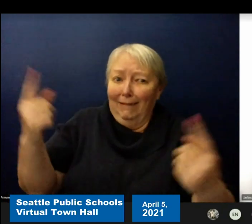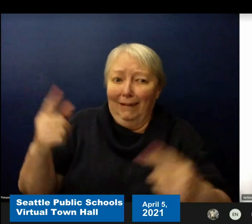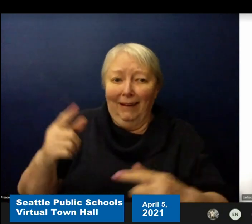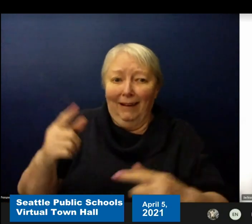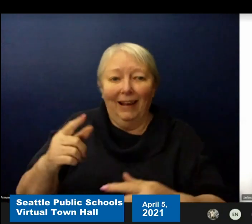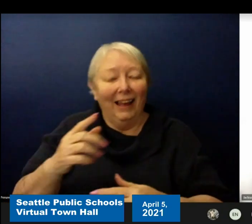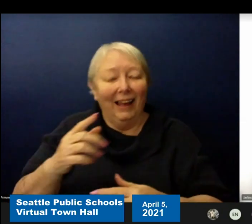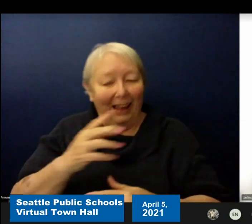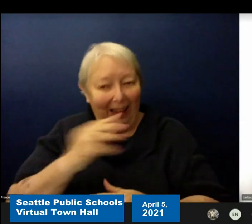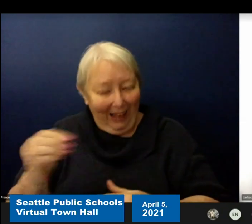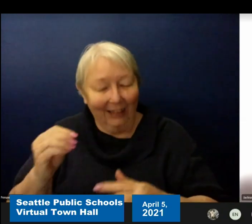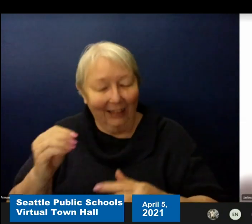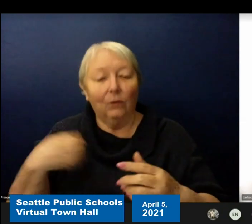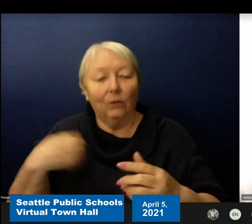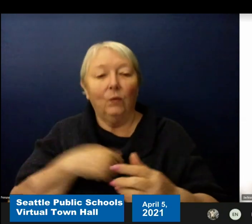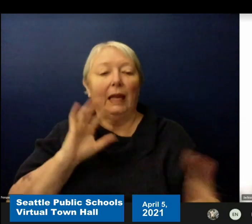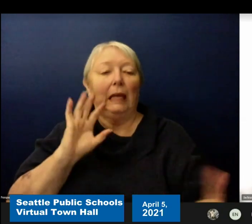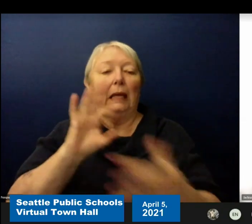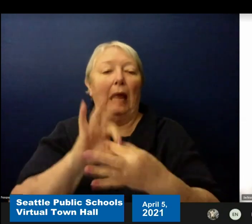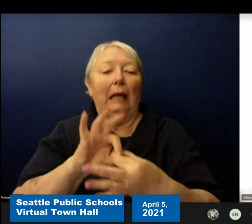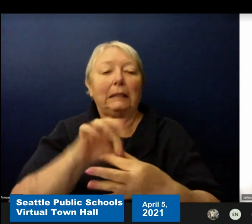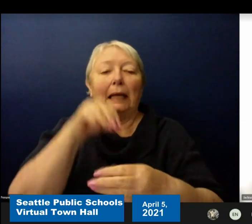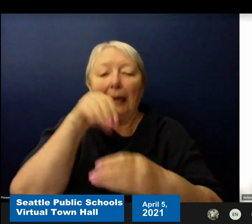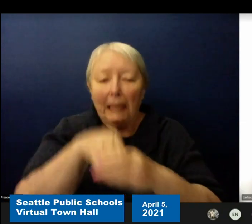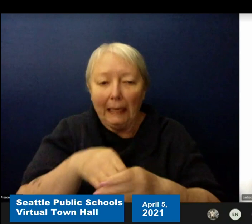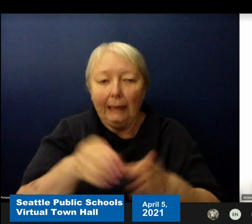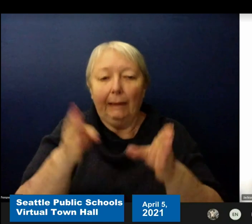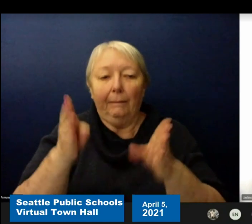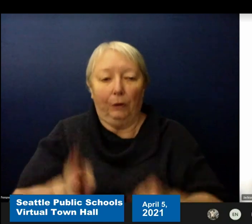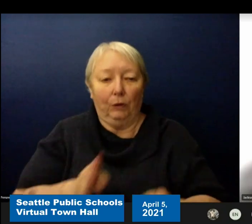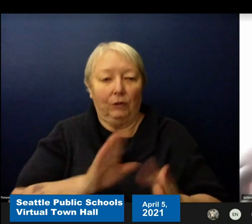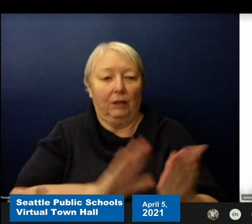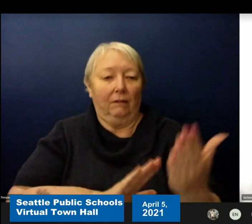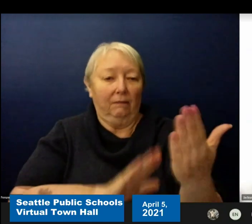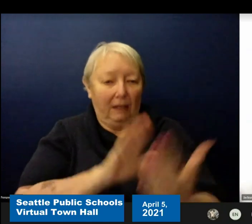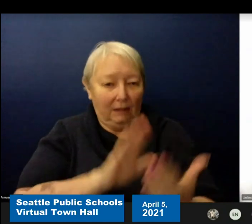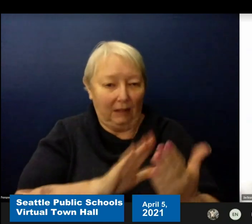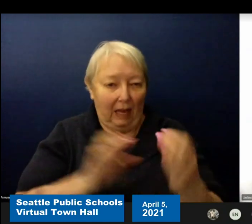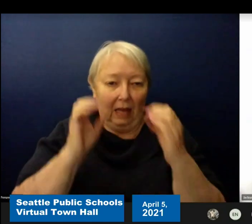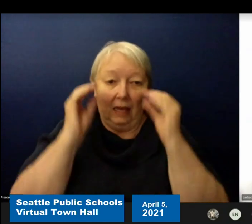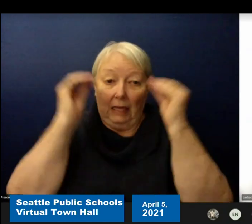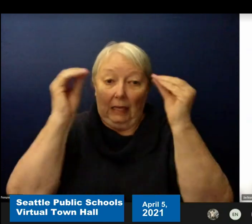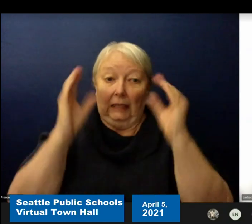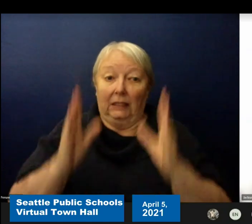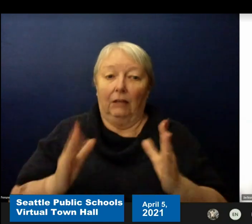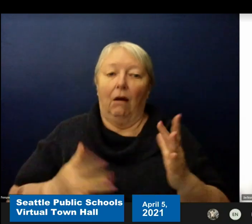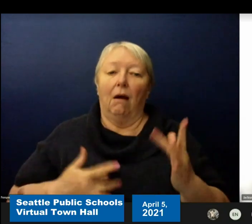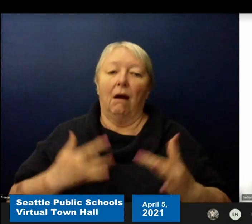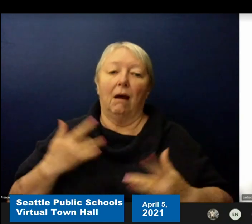Our educators are really excited about this because they've as you as you know we've been remote for a year.